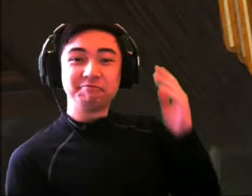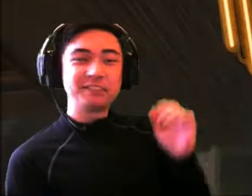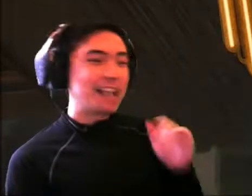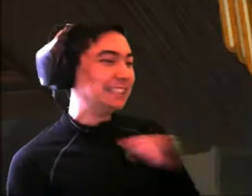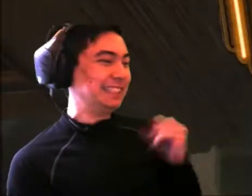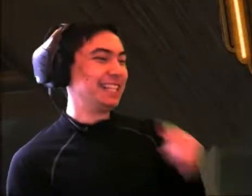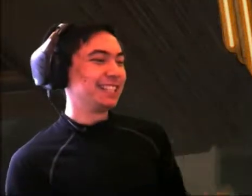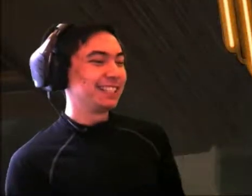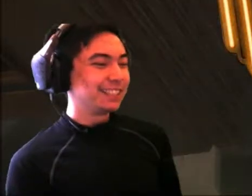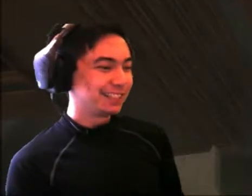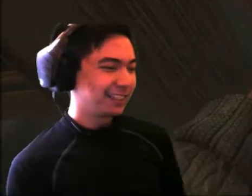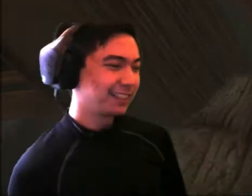I did it!